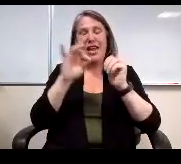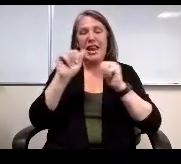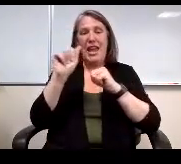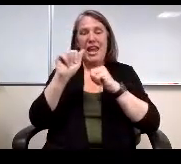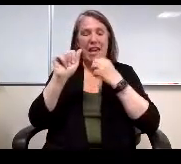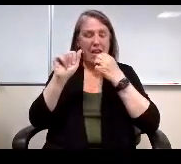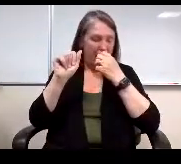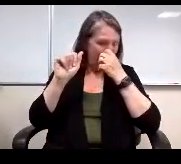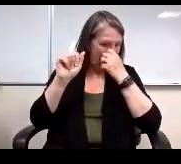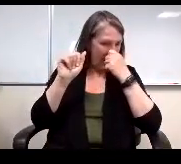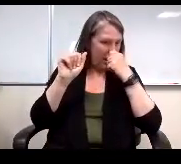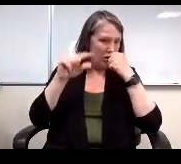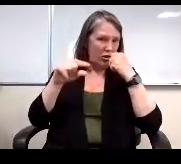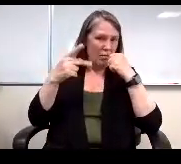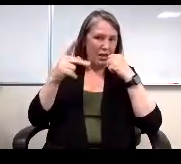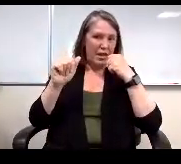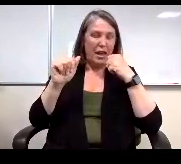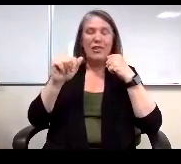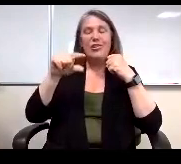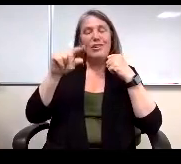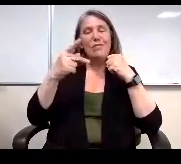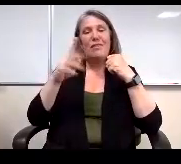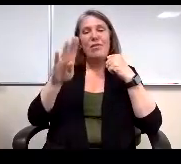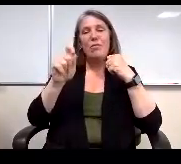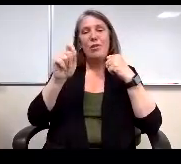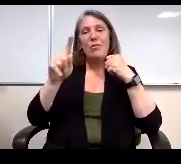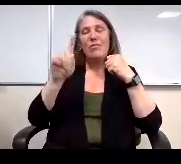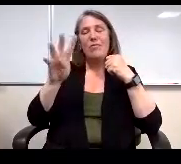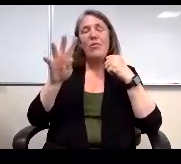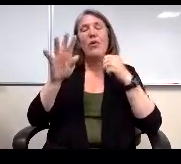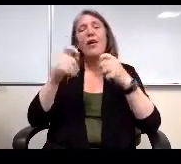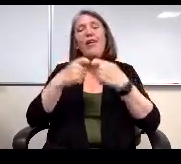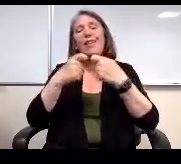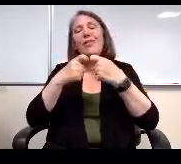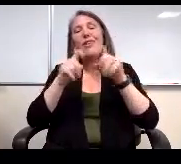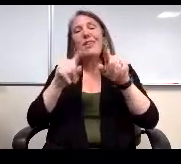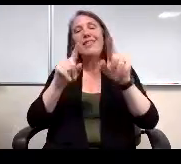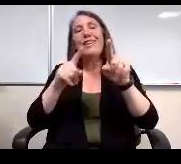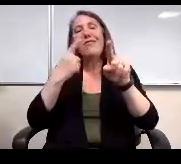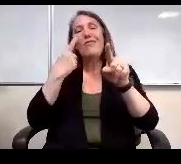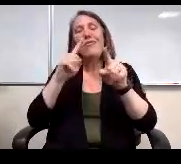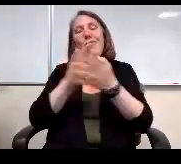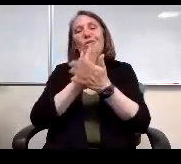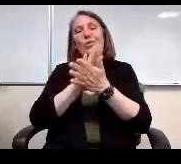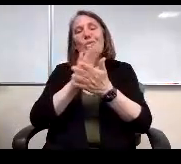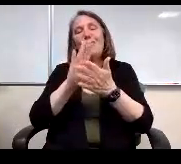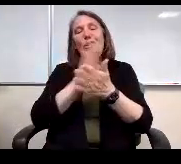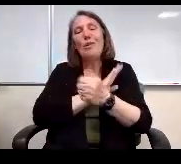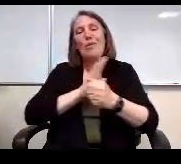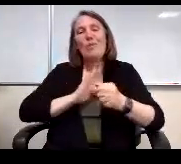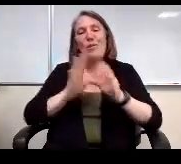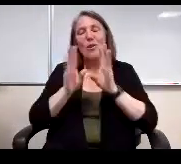four GPA, GPA 4.14, electronic attendance and participation in our school board meetings. Mr. Lundberg.